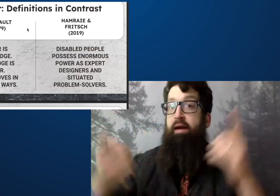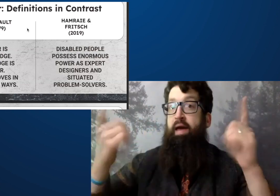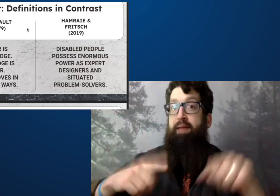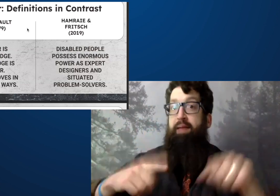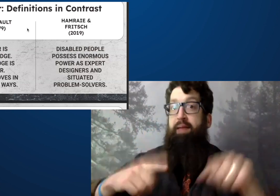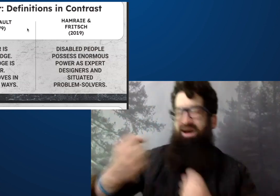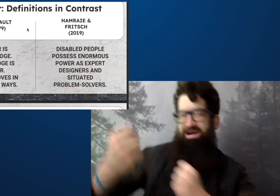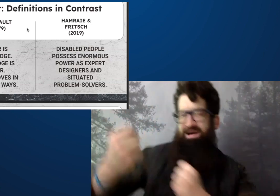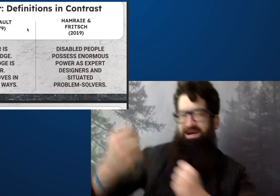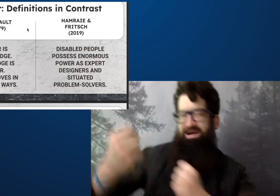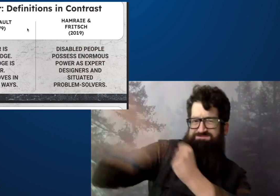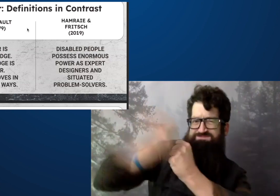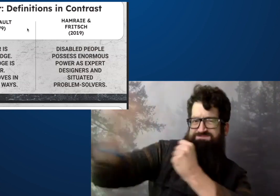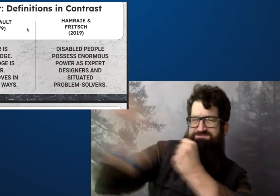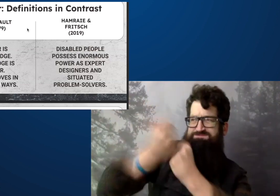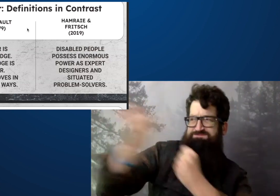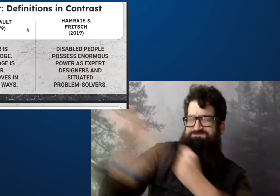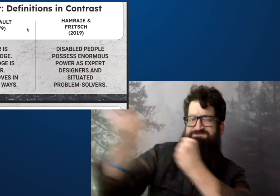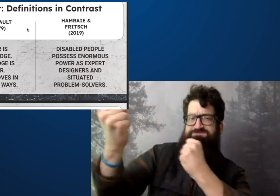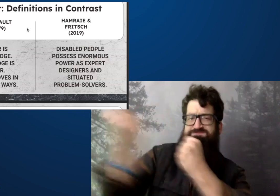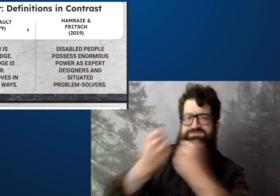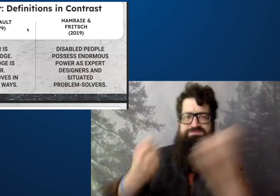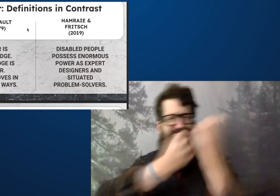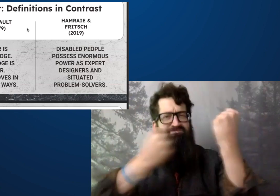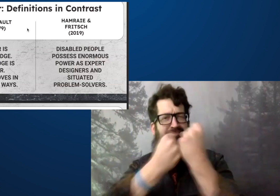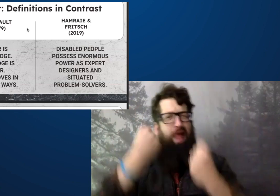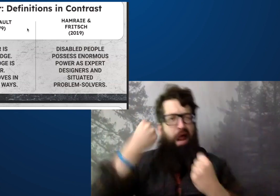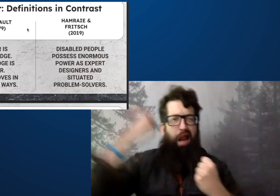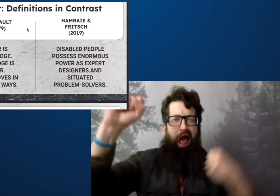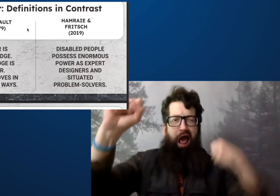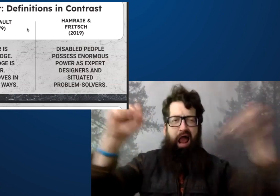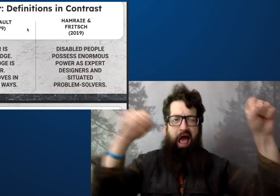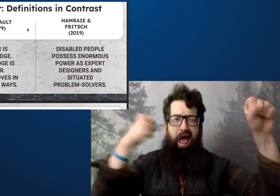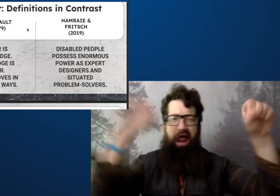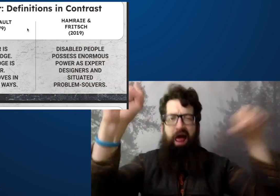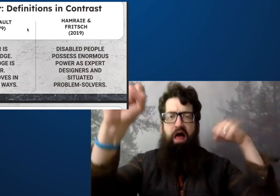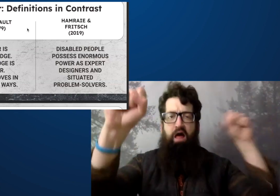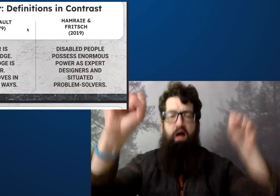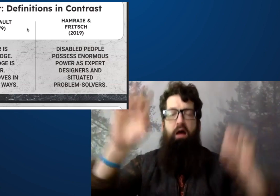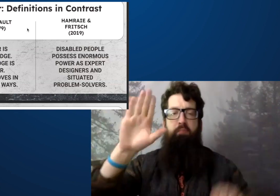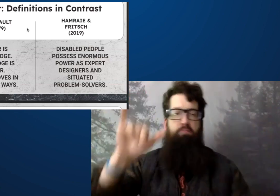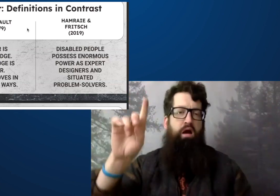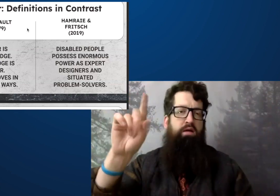in the disability community where support happens. Sorry.